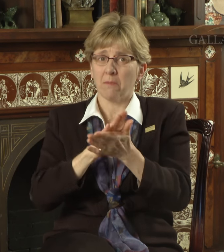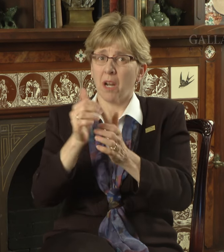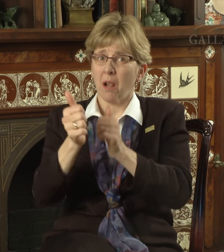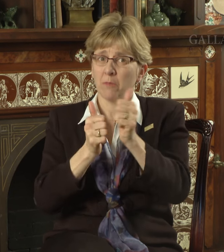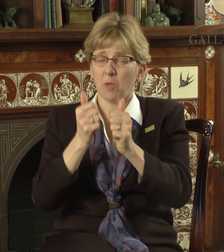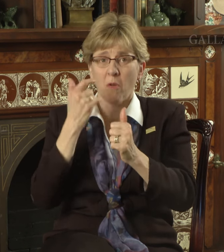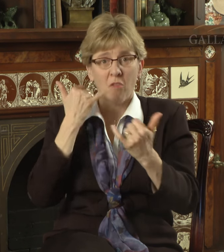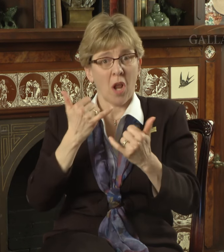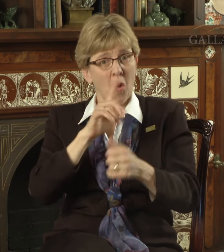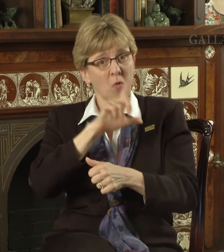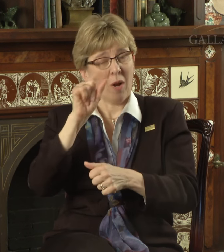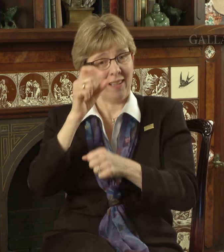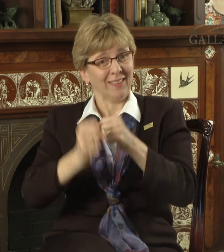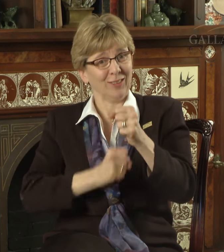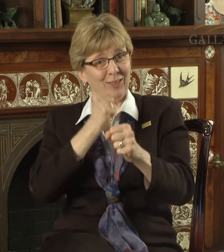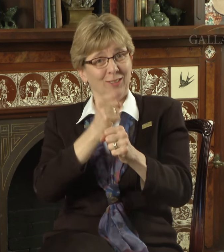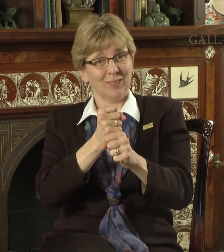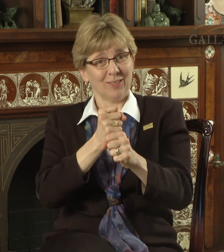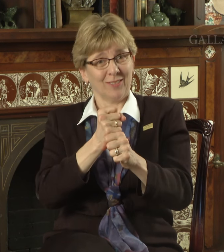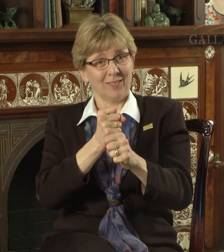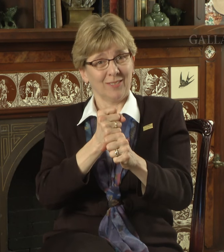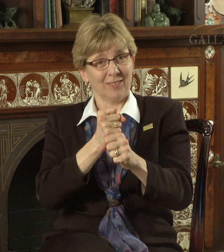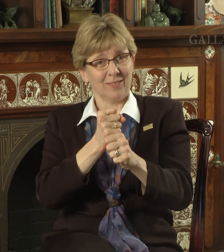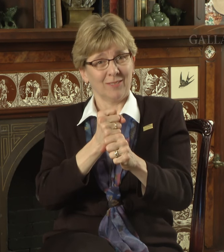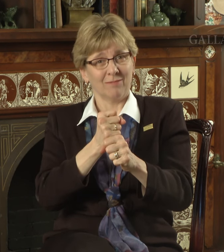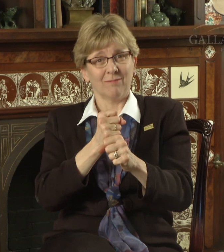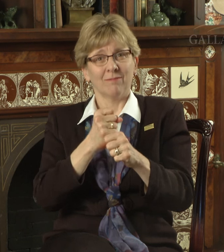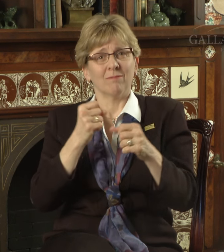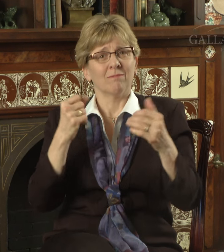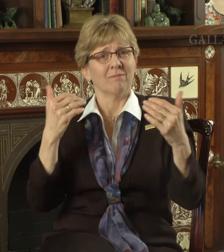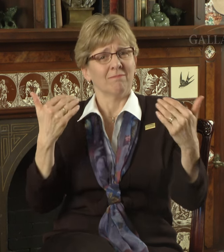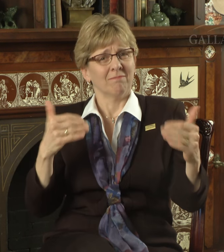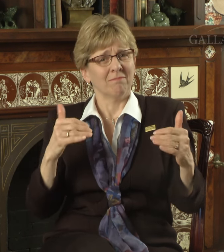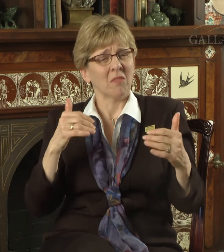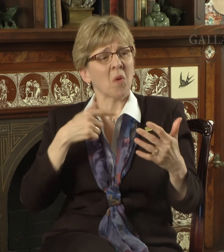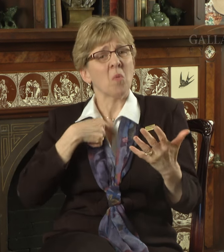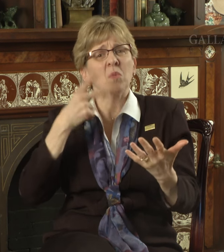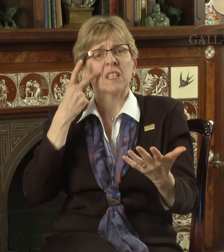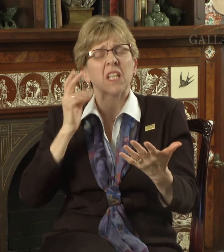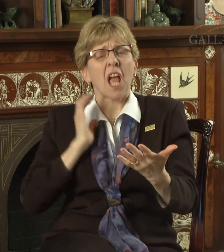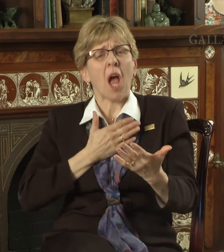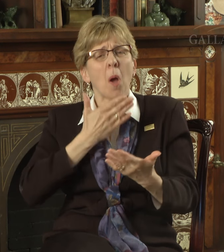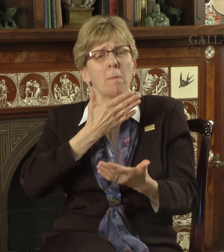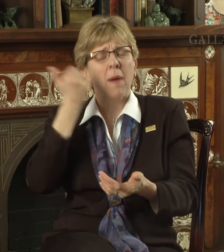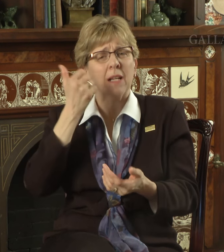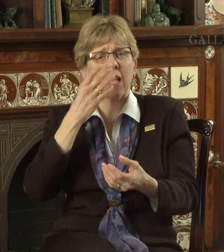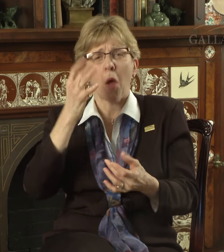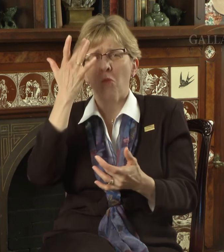the Academic Bowl for 20 years? We see our best and brightest students